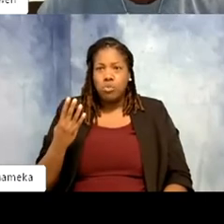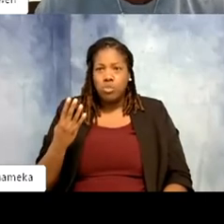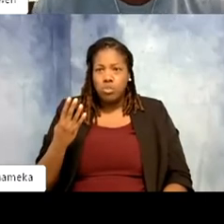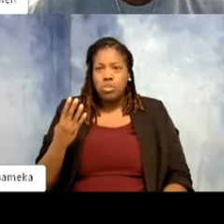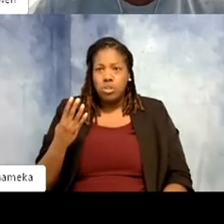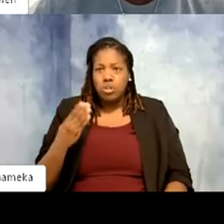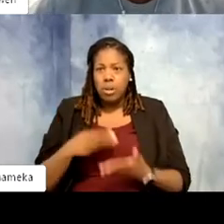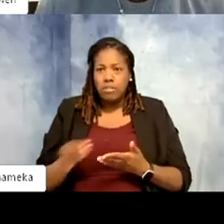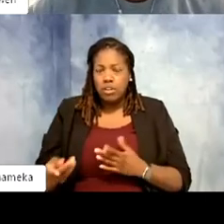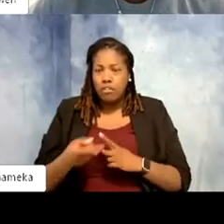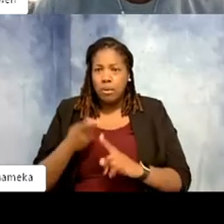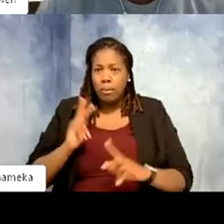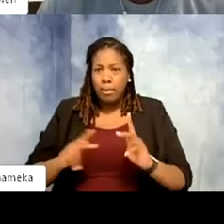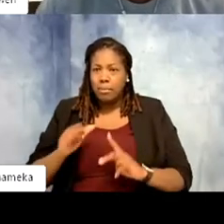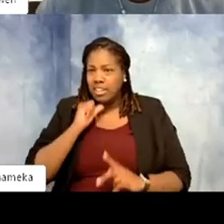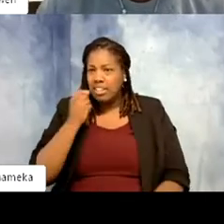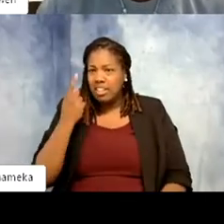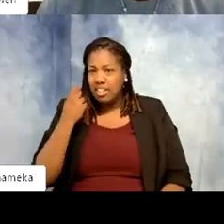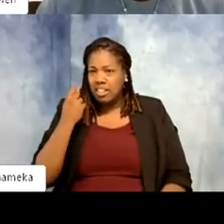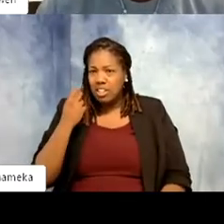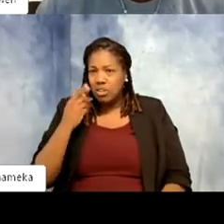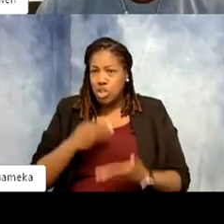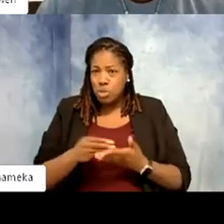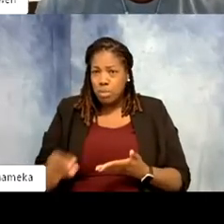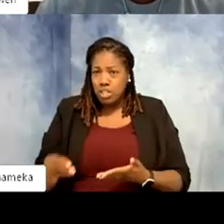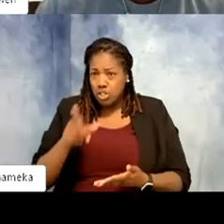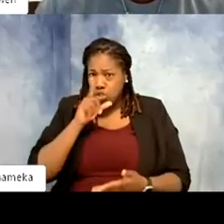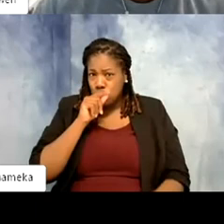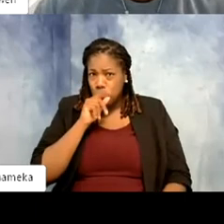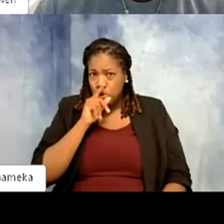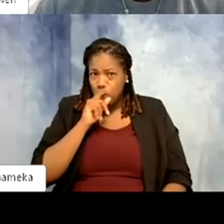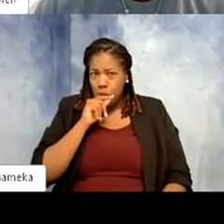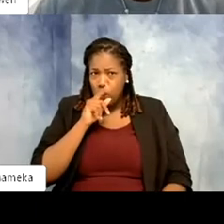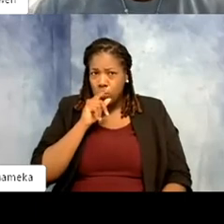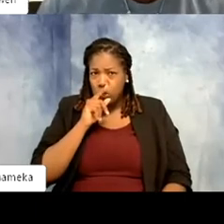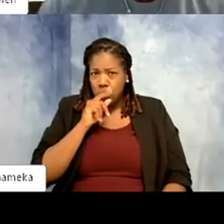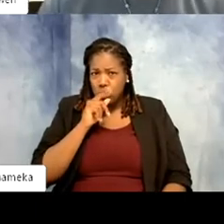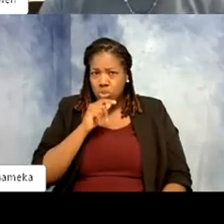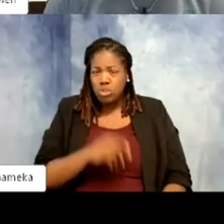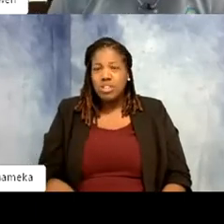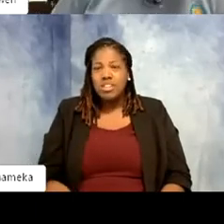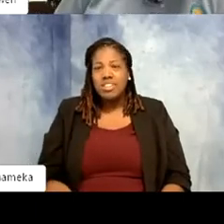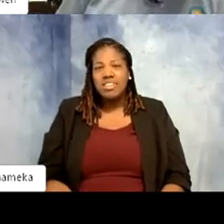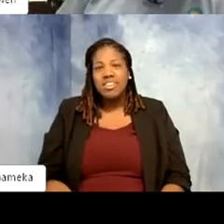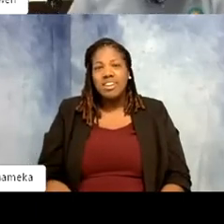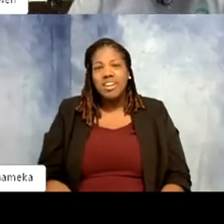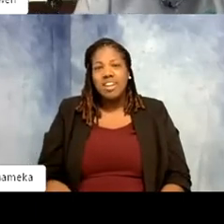people not really understanding when you purchase an animal like this, this is gonna be... So this is JJ.